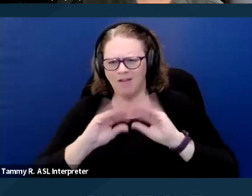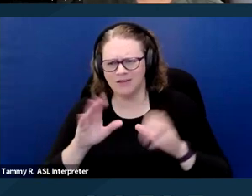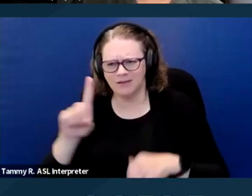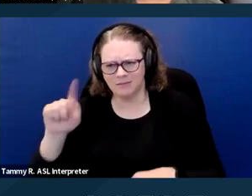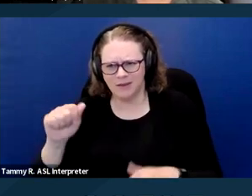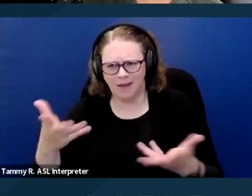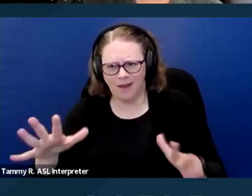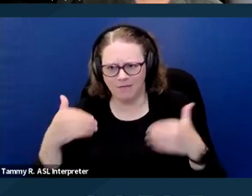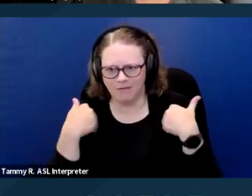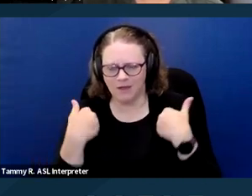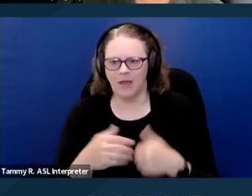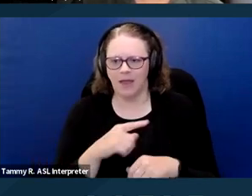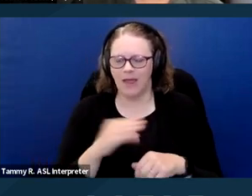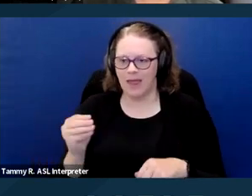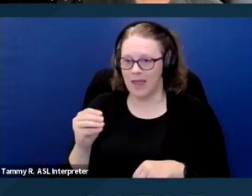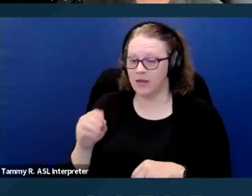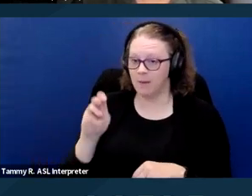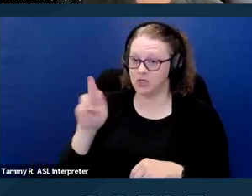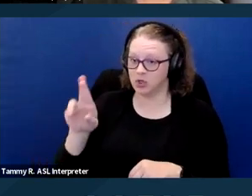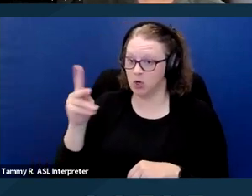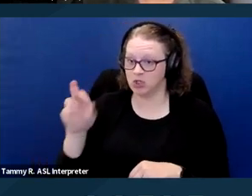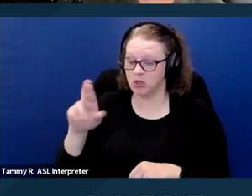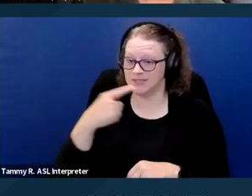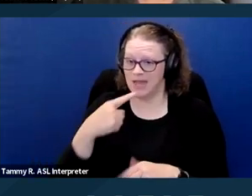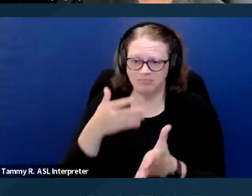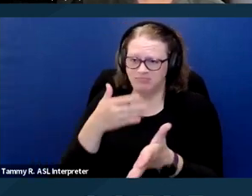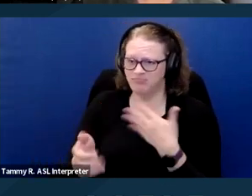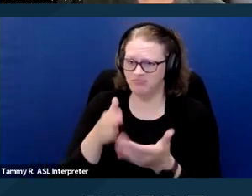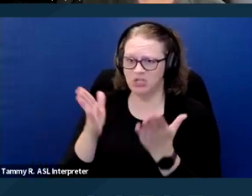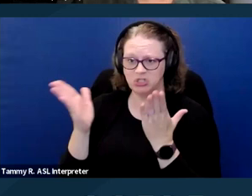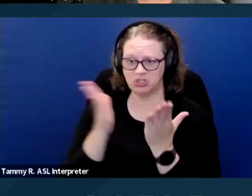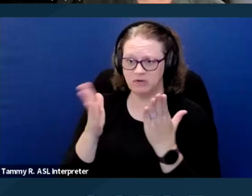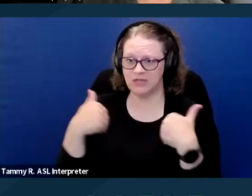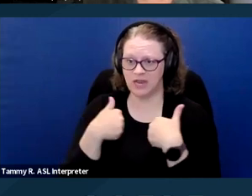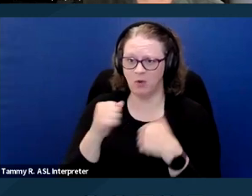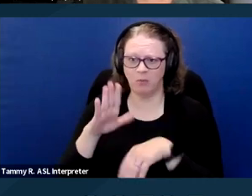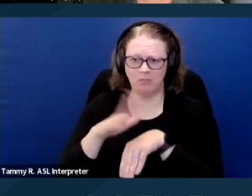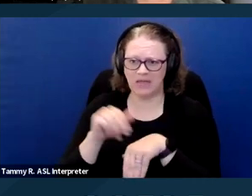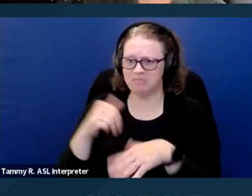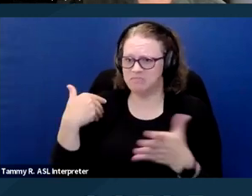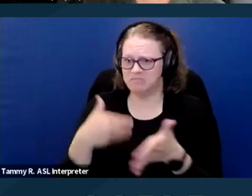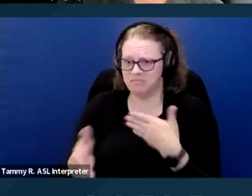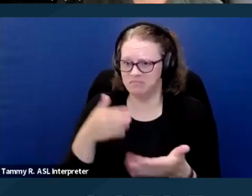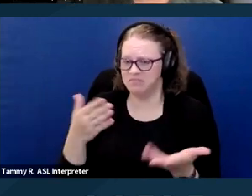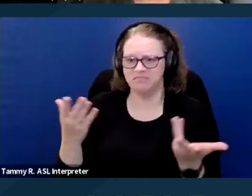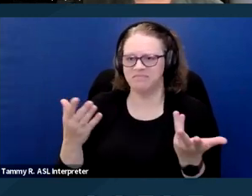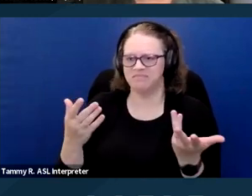to accept animals even if service animals indicated that he should have had some knowledge that